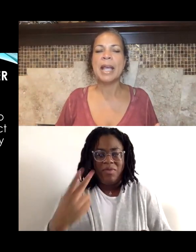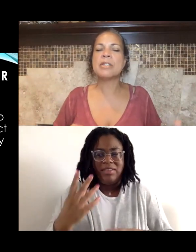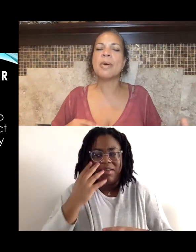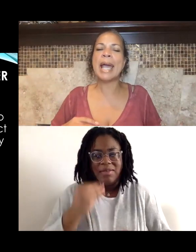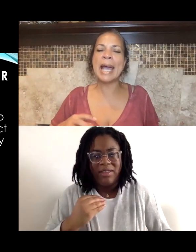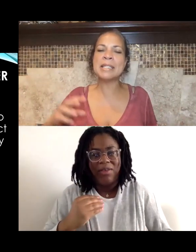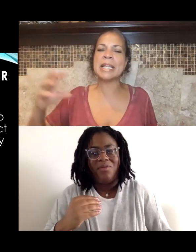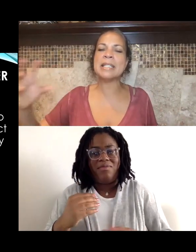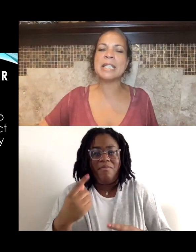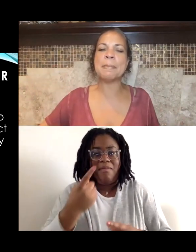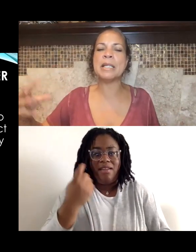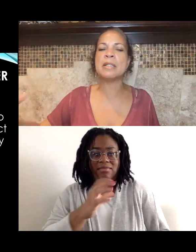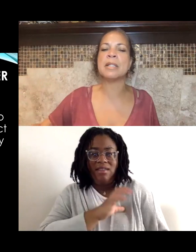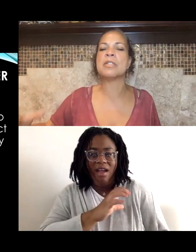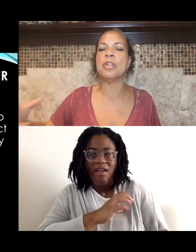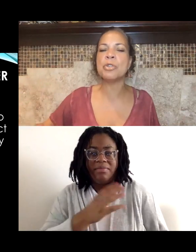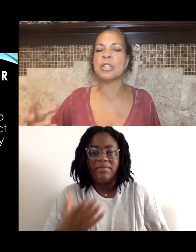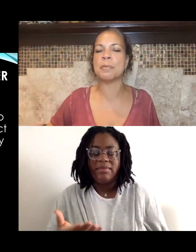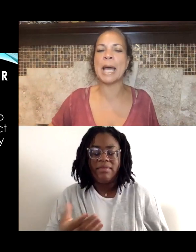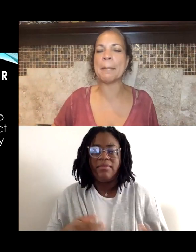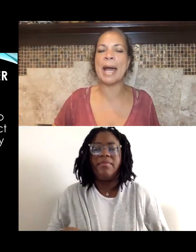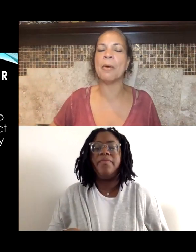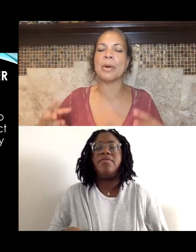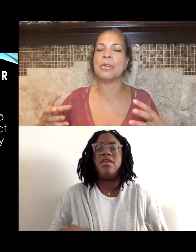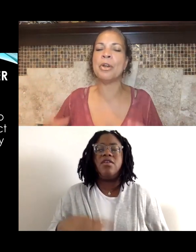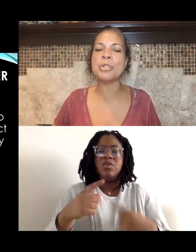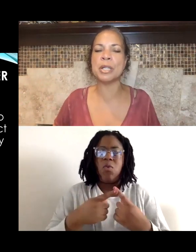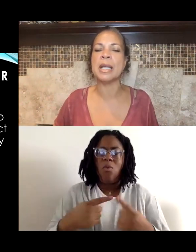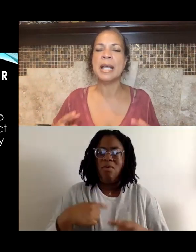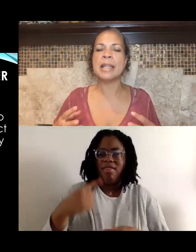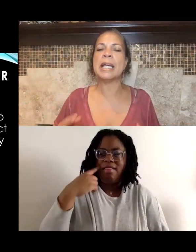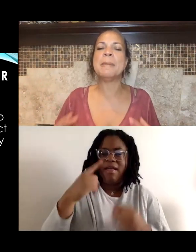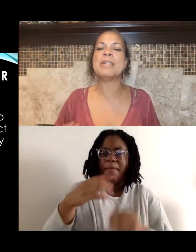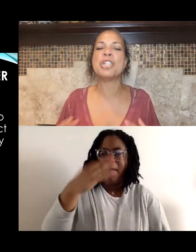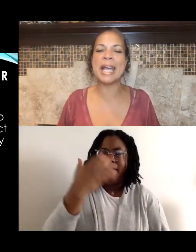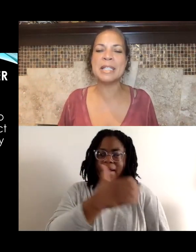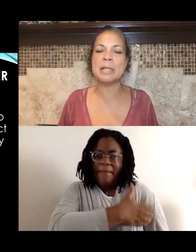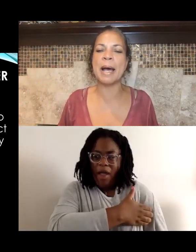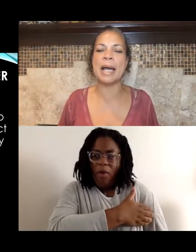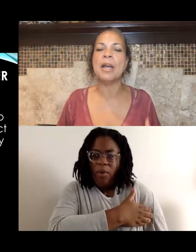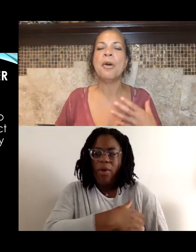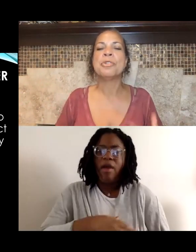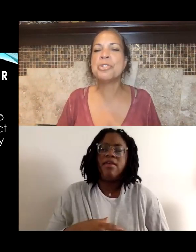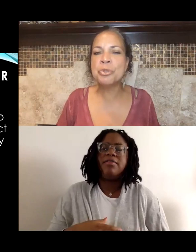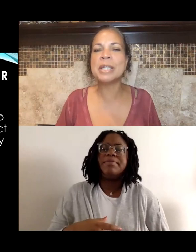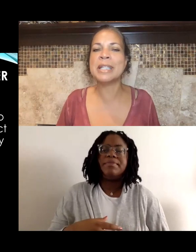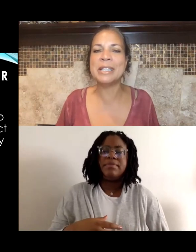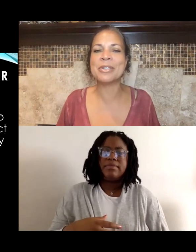And so as they stepped into this notion of Black Power, a notion that had been chanted by student leaders,